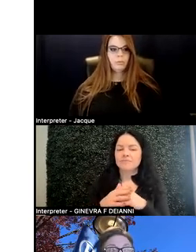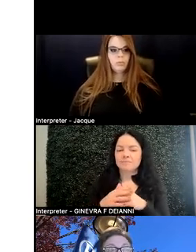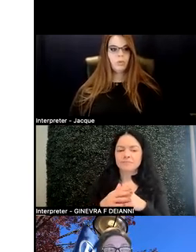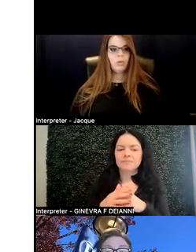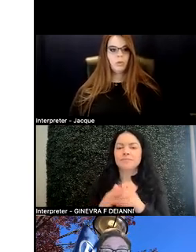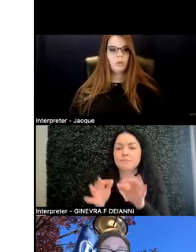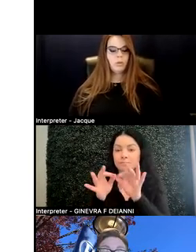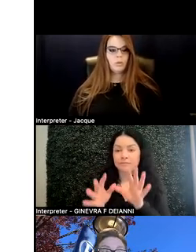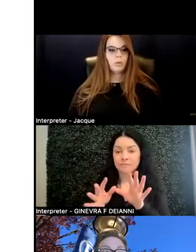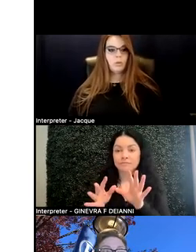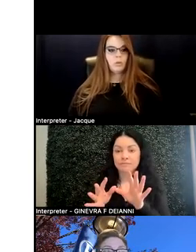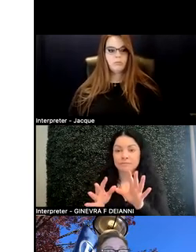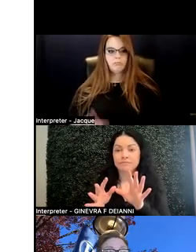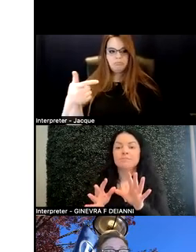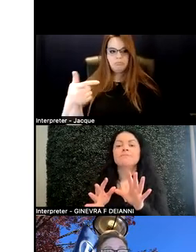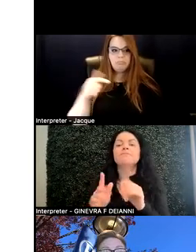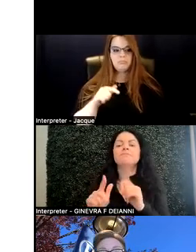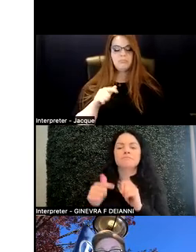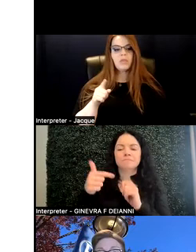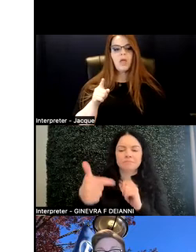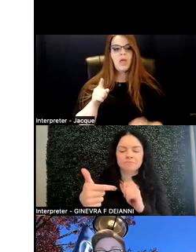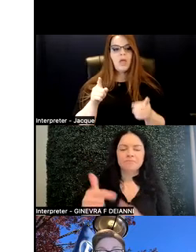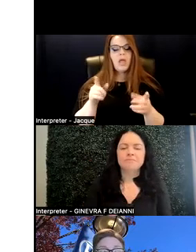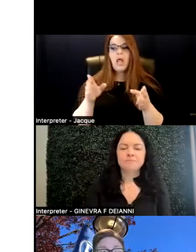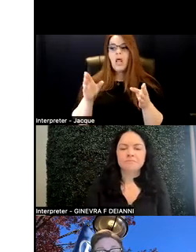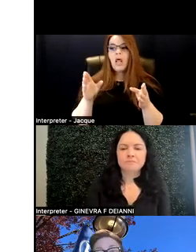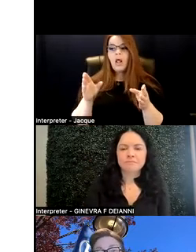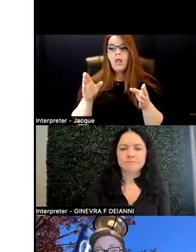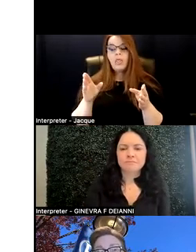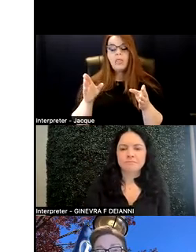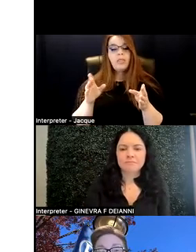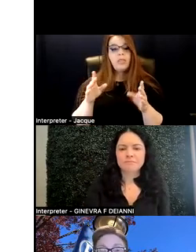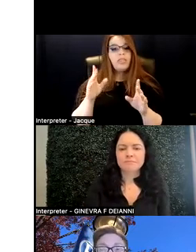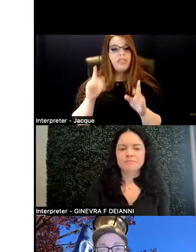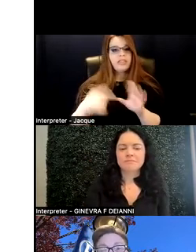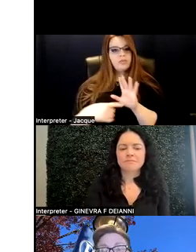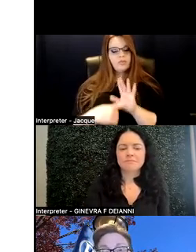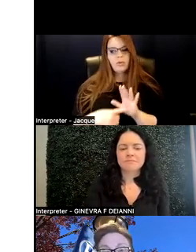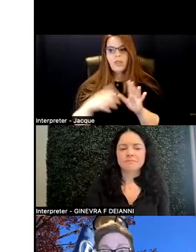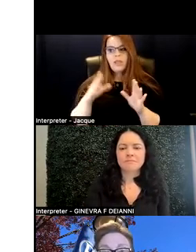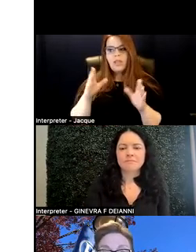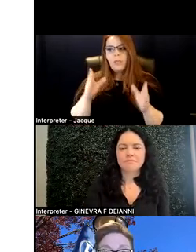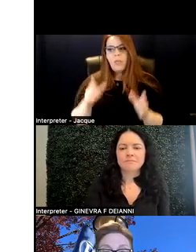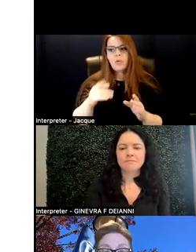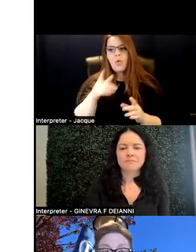And this is to signify an individual whose brain functions in ways that diverge significantly from dominant societal standards.